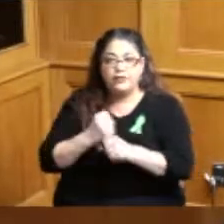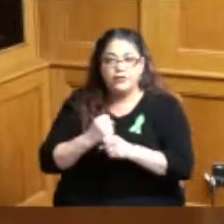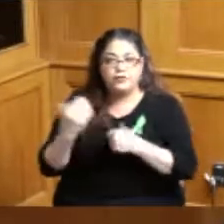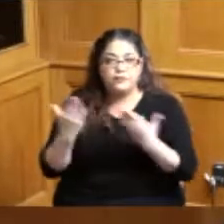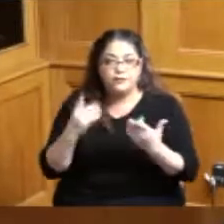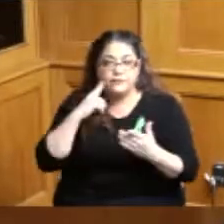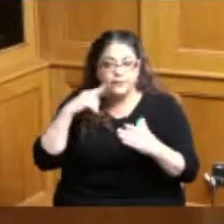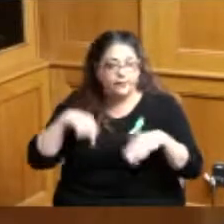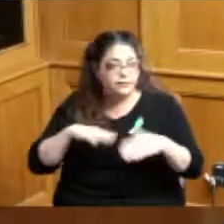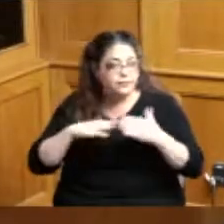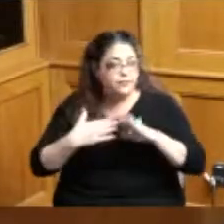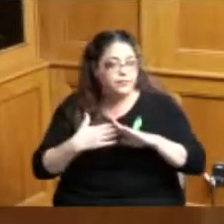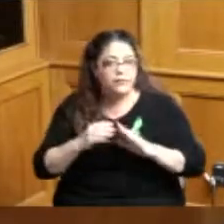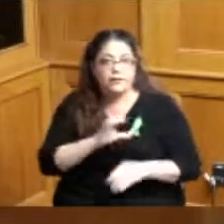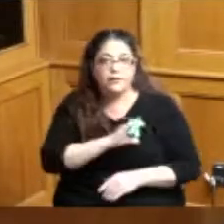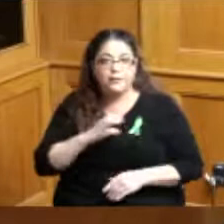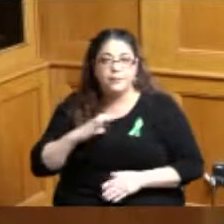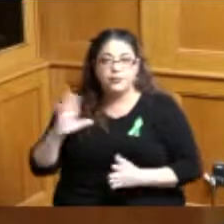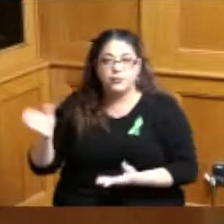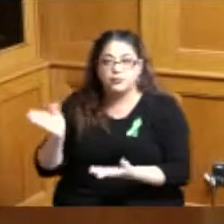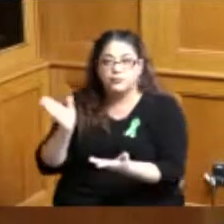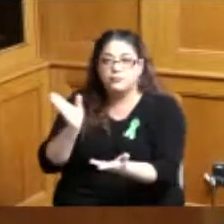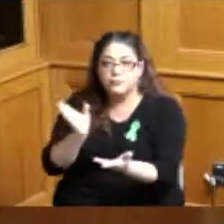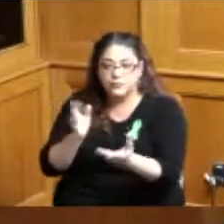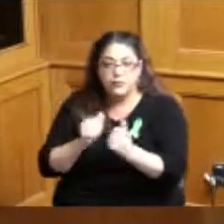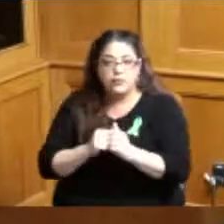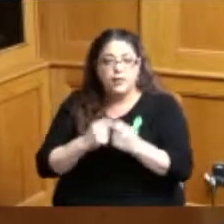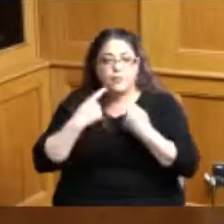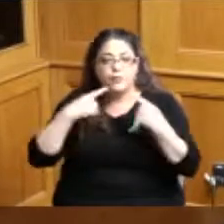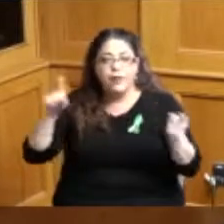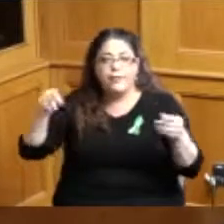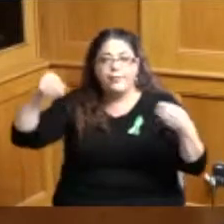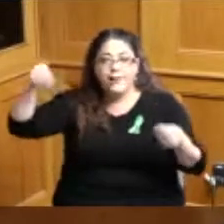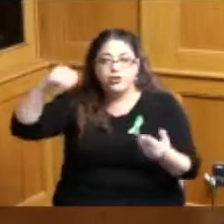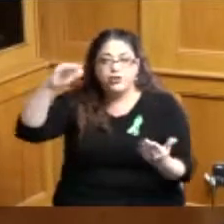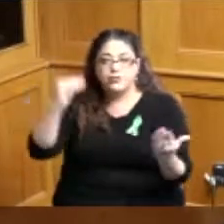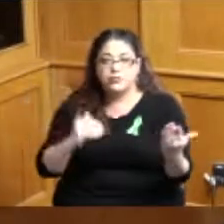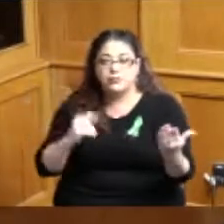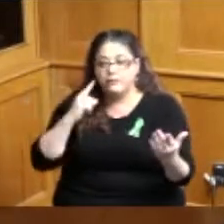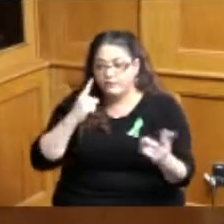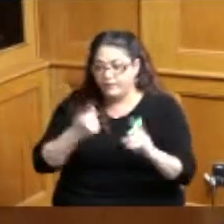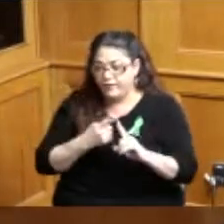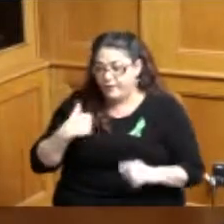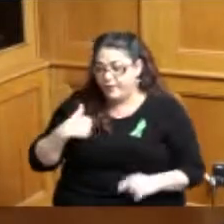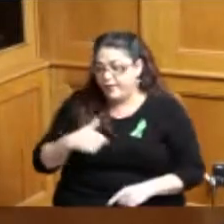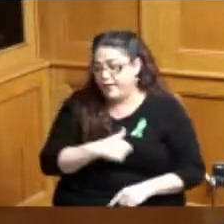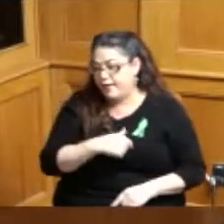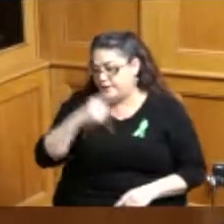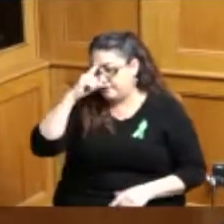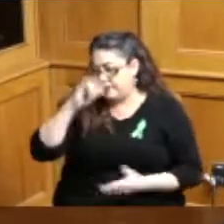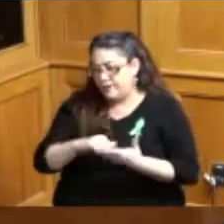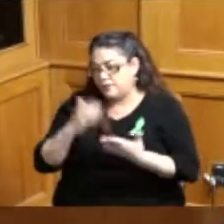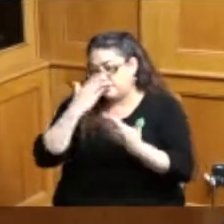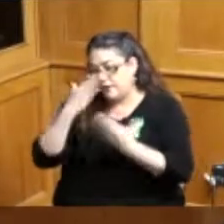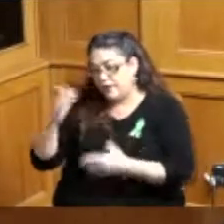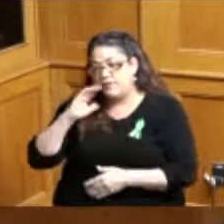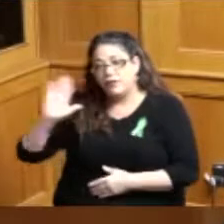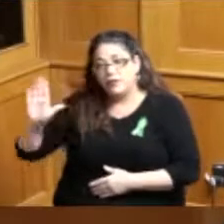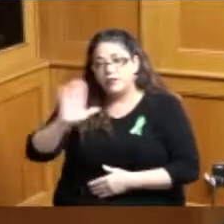and the commission presented a proclamation from us to to thank him for all the service that he's